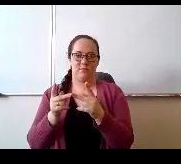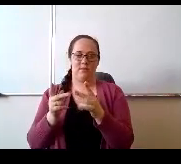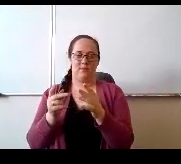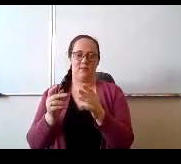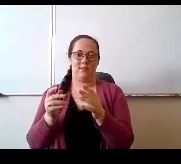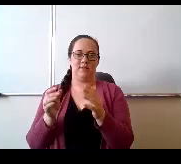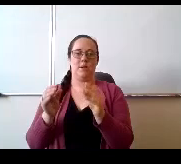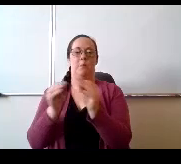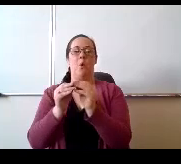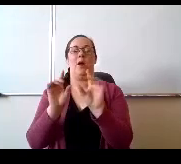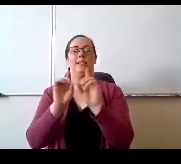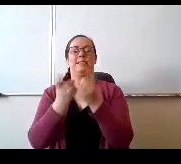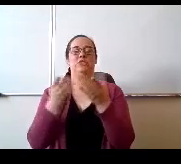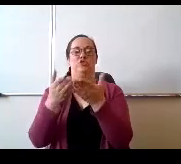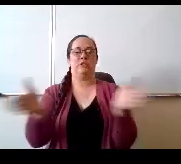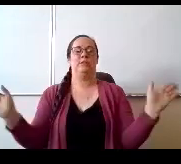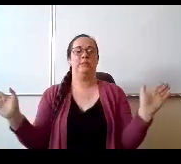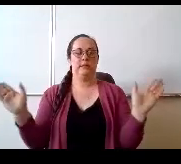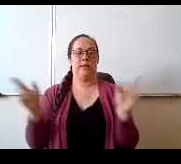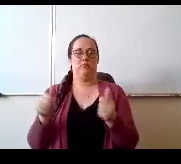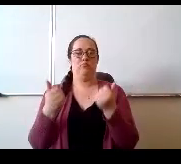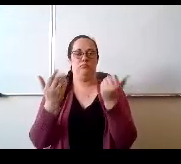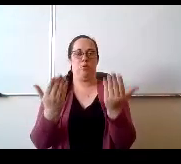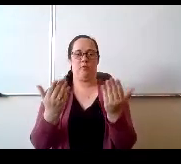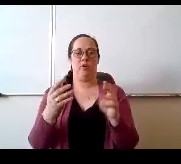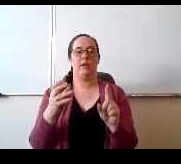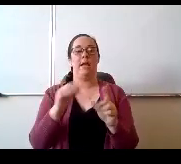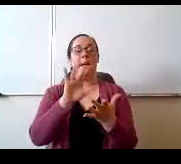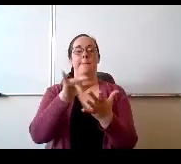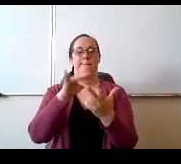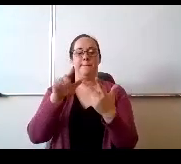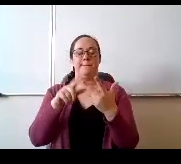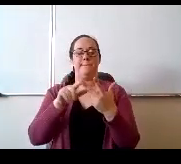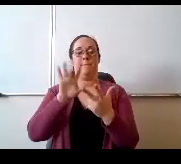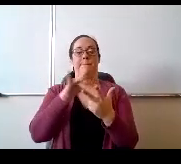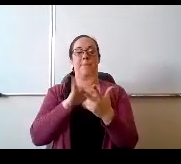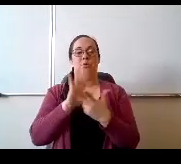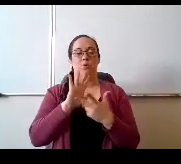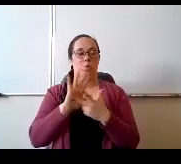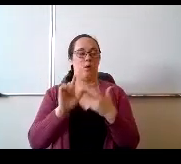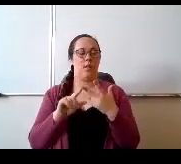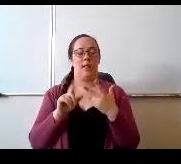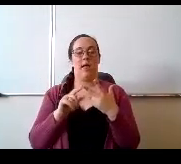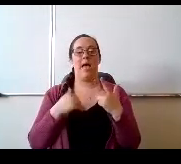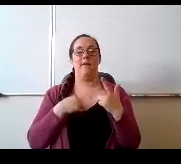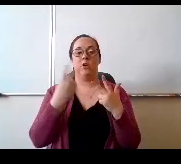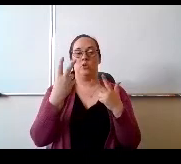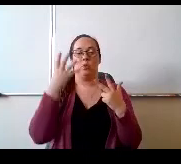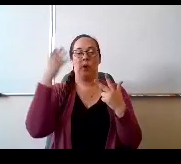site program offering at the middle school. We have two outdoor Ed offerings